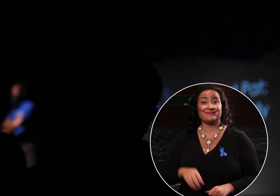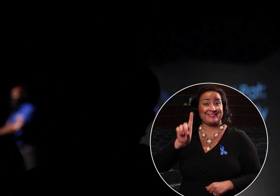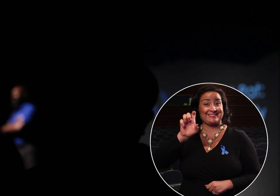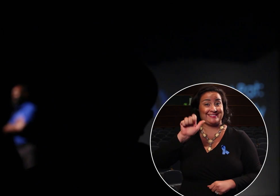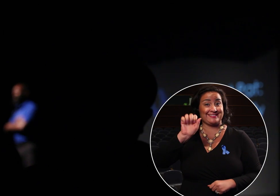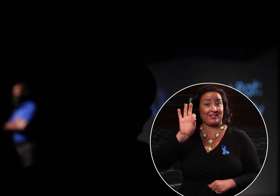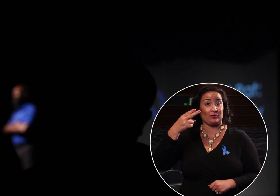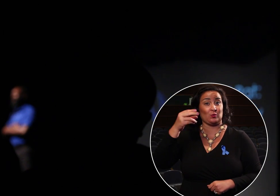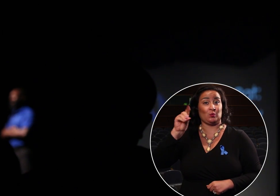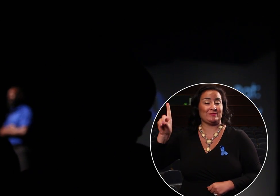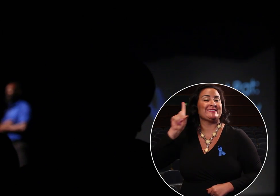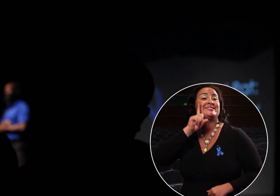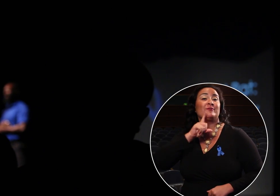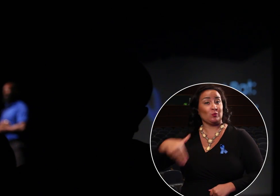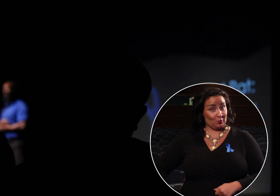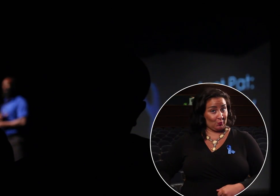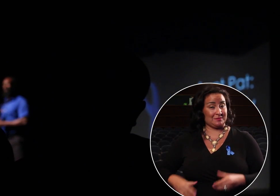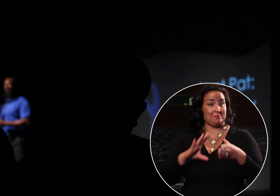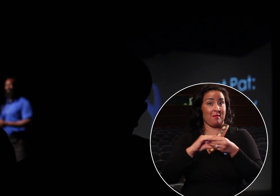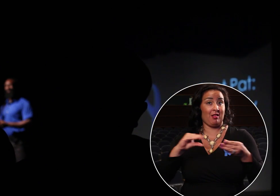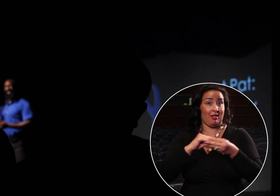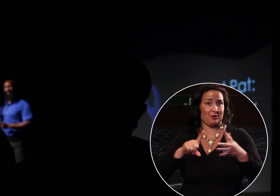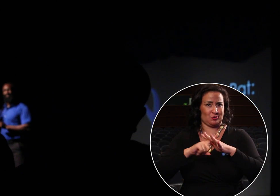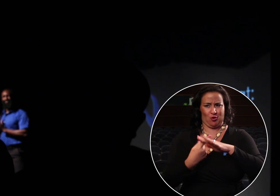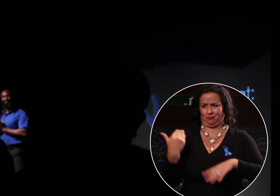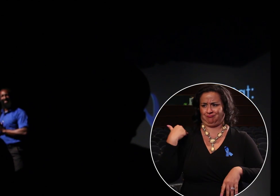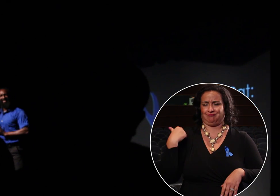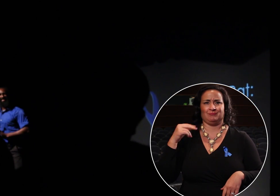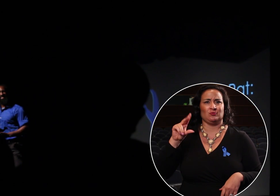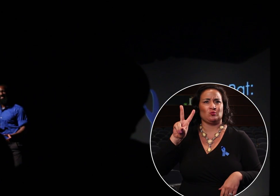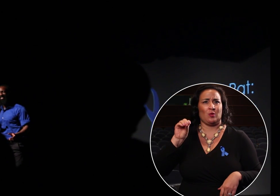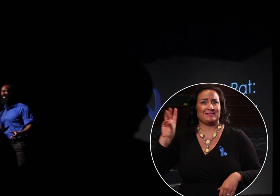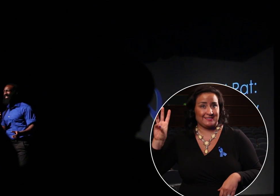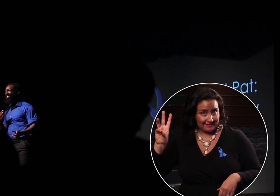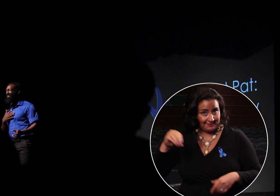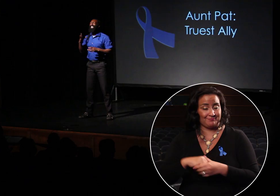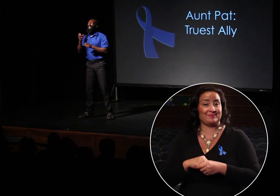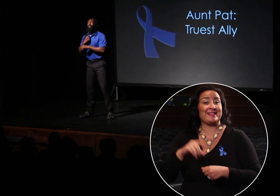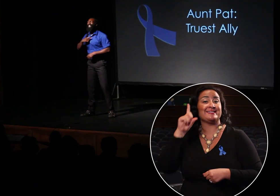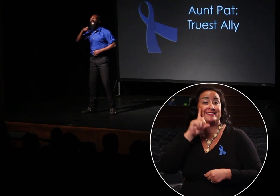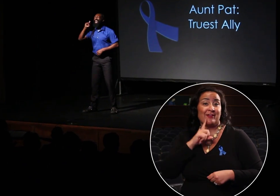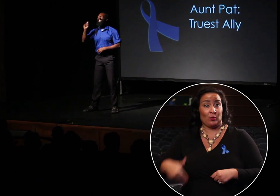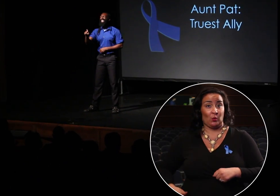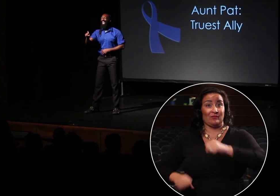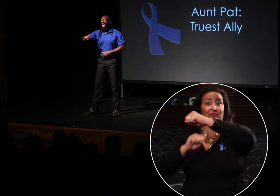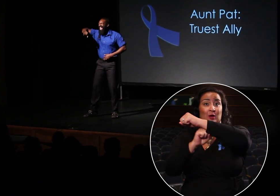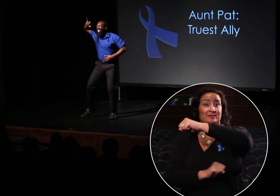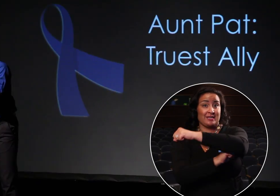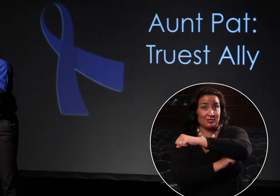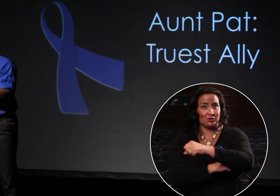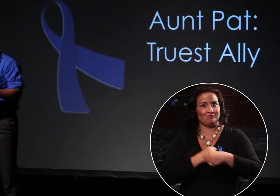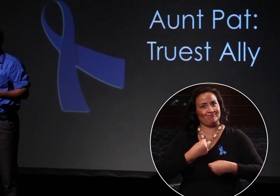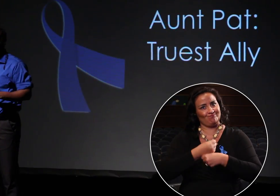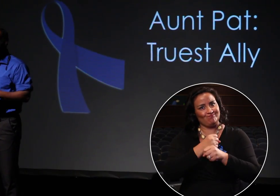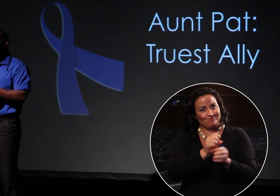The Deafhood monologues started back in 2006. The Deafhood Foundation created a mix of about 20